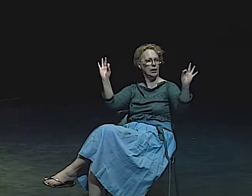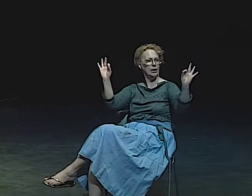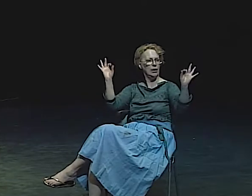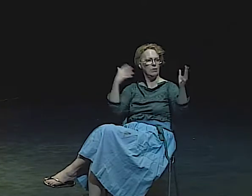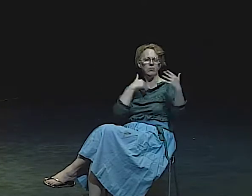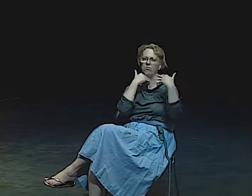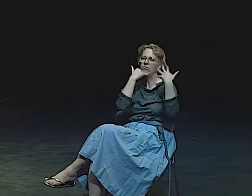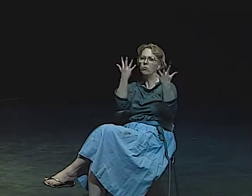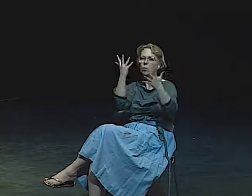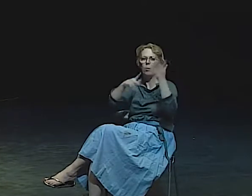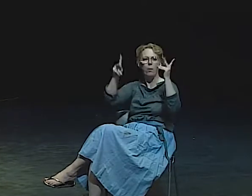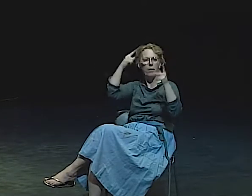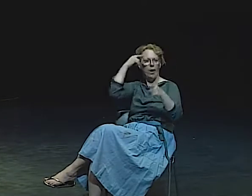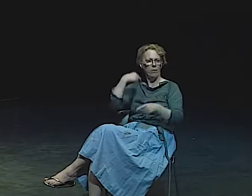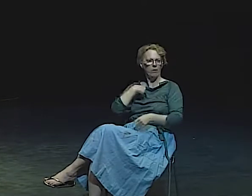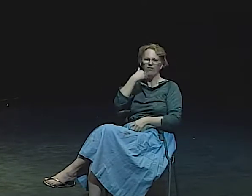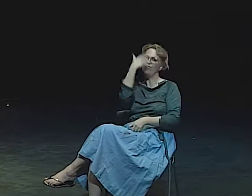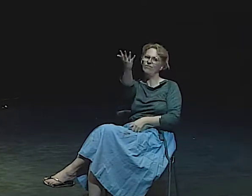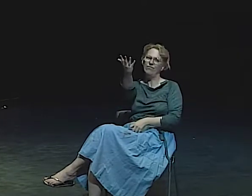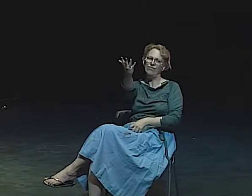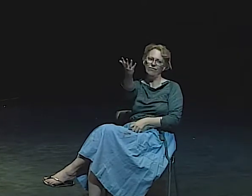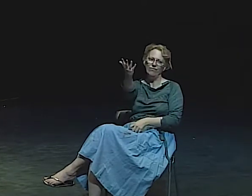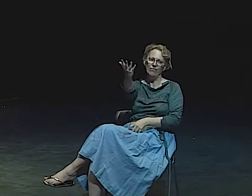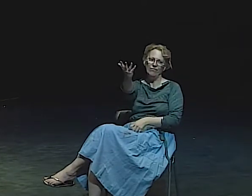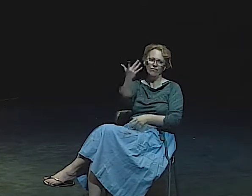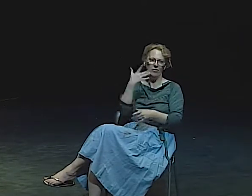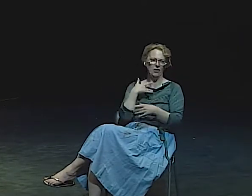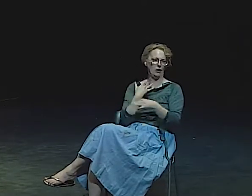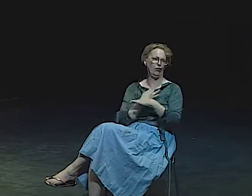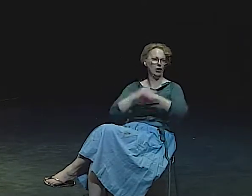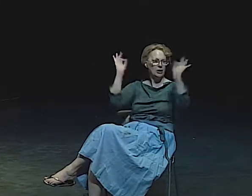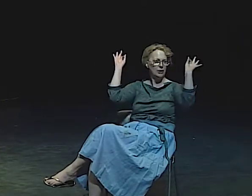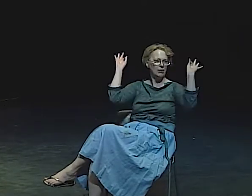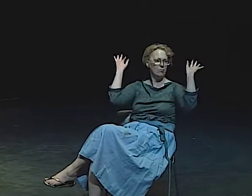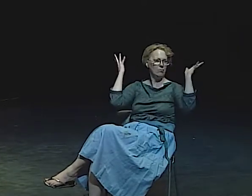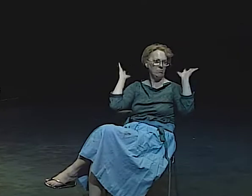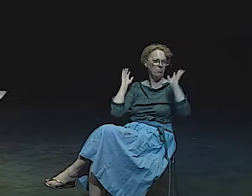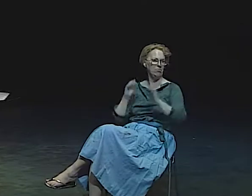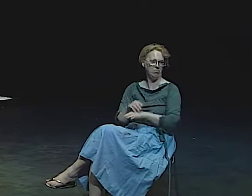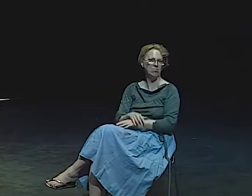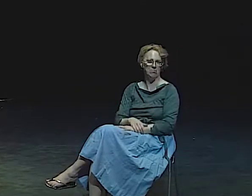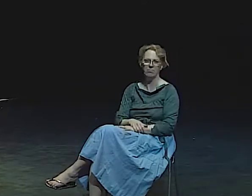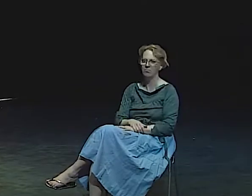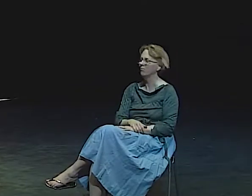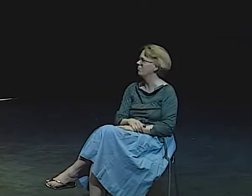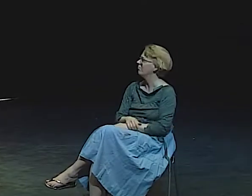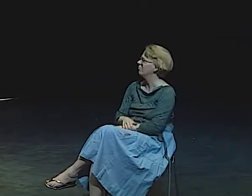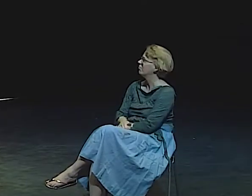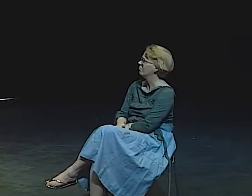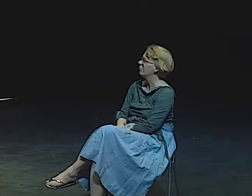BUT WHEN I TALK ABOUT AS THE BAG LADY, I'M FREE. I CAN SAY ANYTHING I FEEL LIKE SAYING.